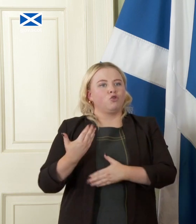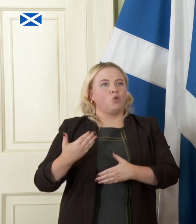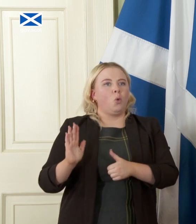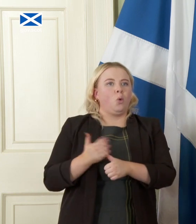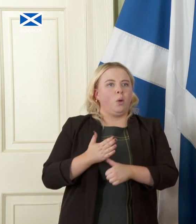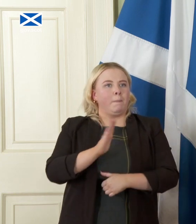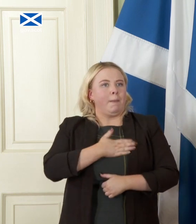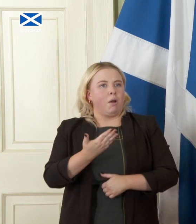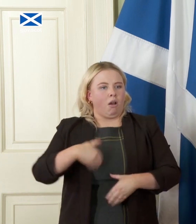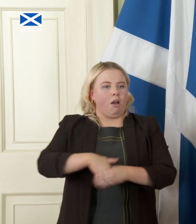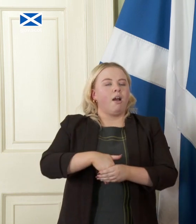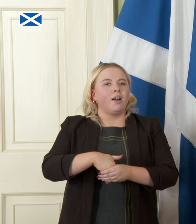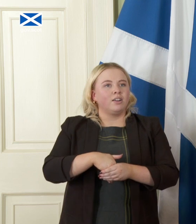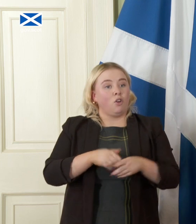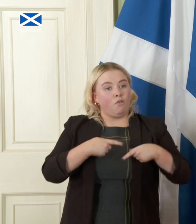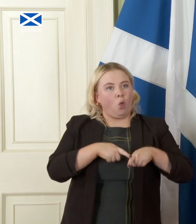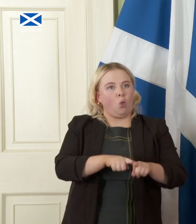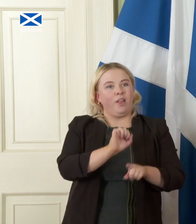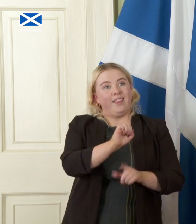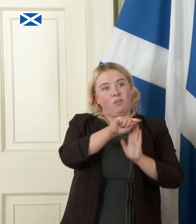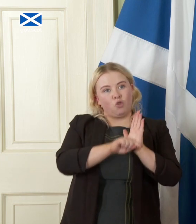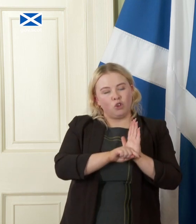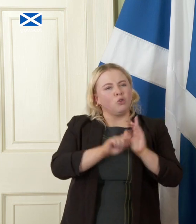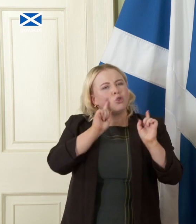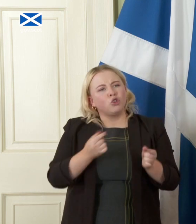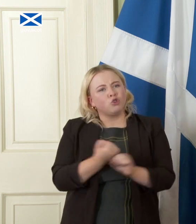of the EU and you wouldn't be able to do that if you don't have either the Euro or your own